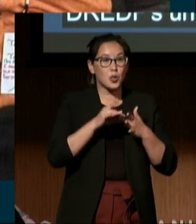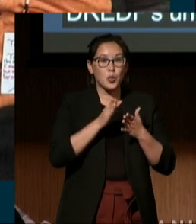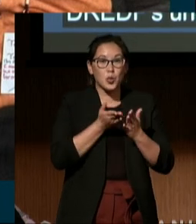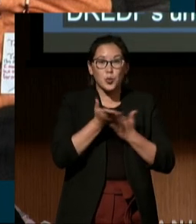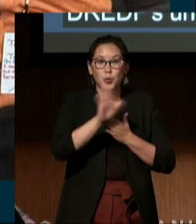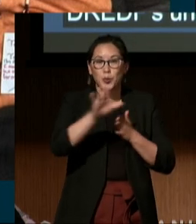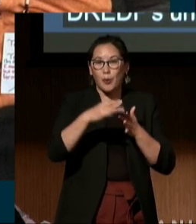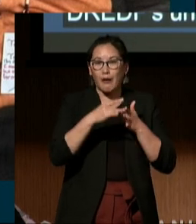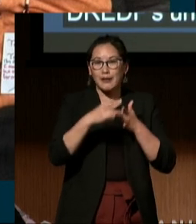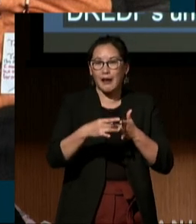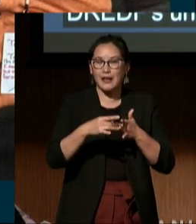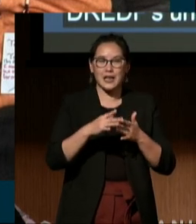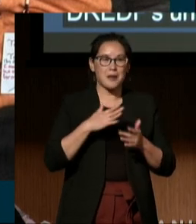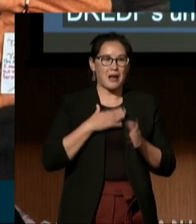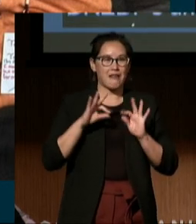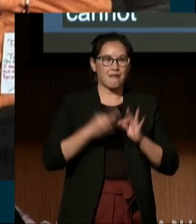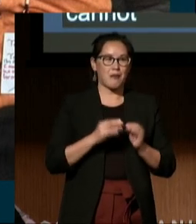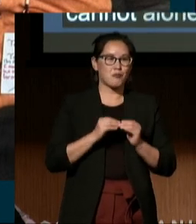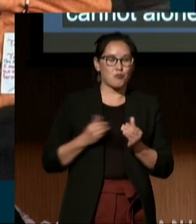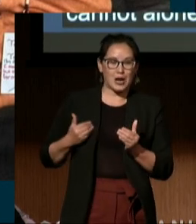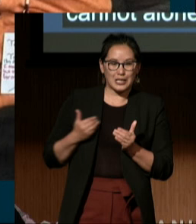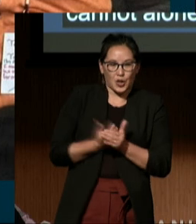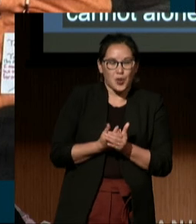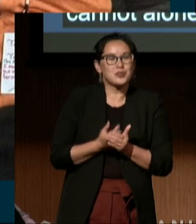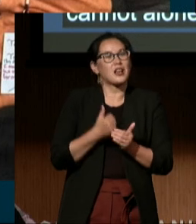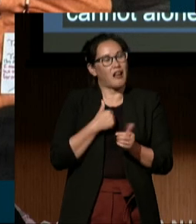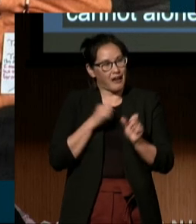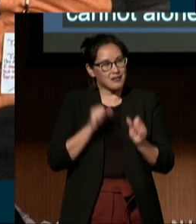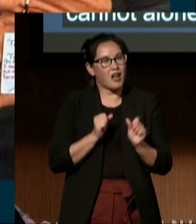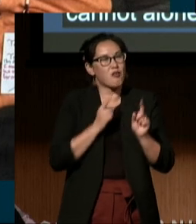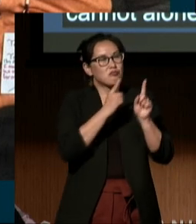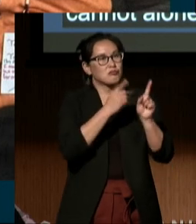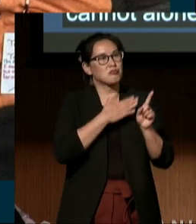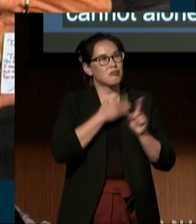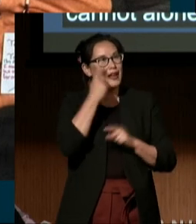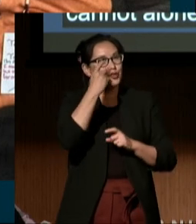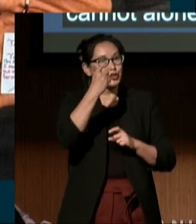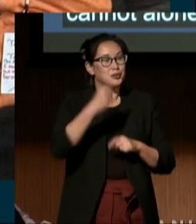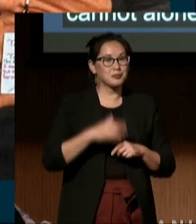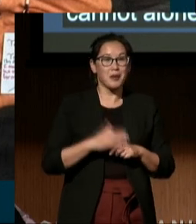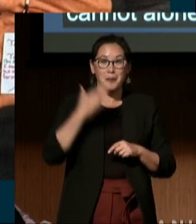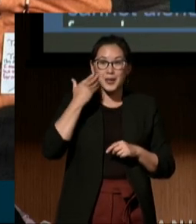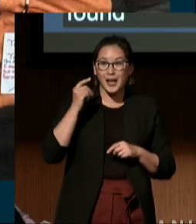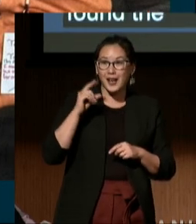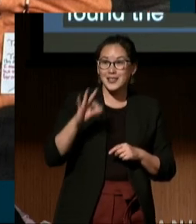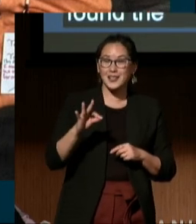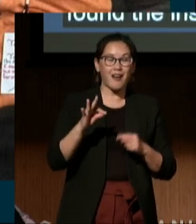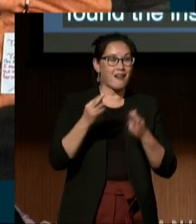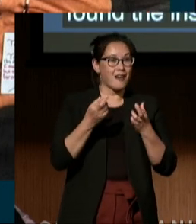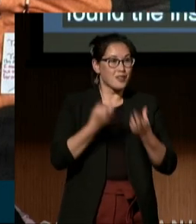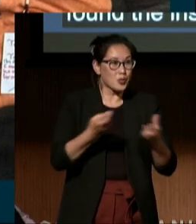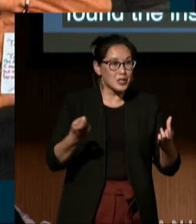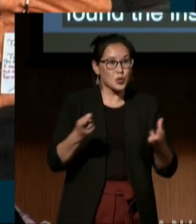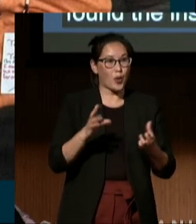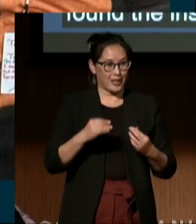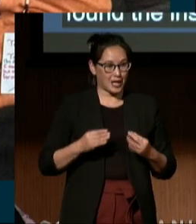and I've even found the inspiration to pursue my dreams. Because of the resources and encouragement I've received from Julie and DREDF,